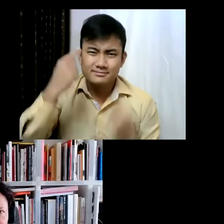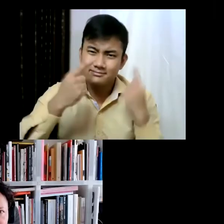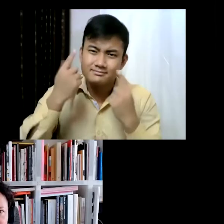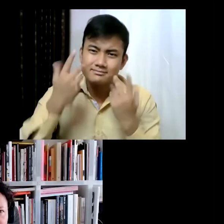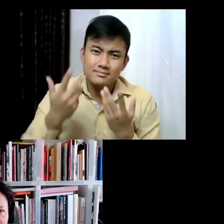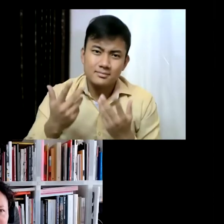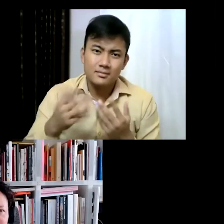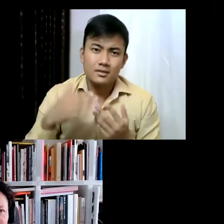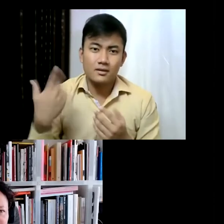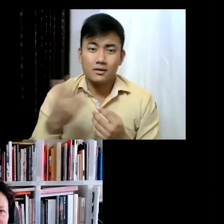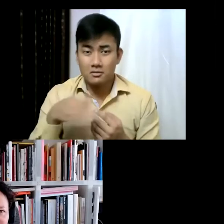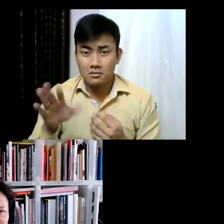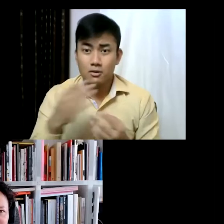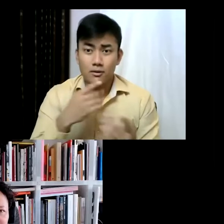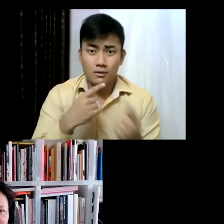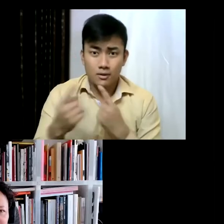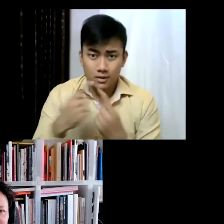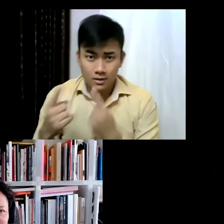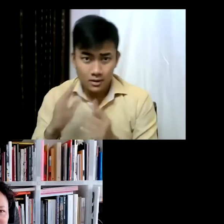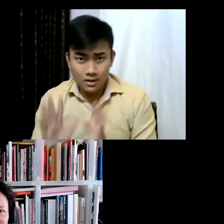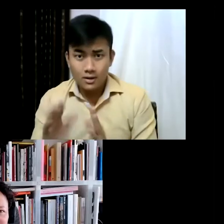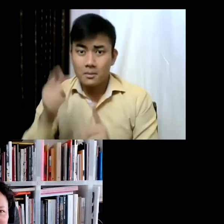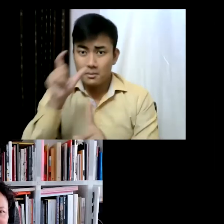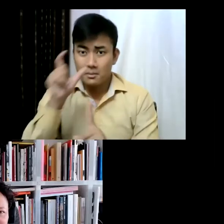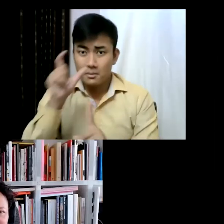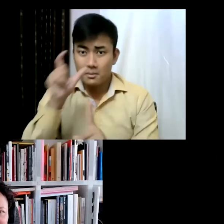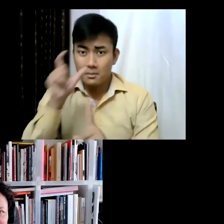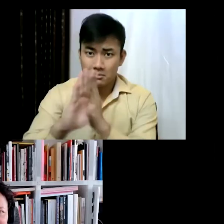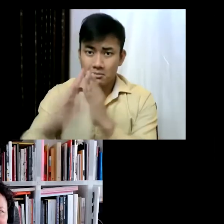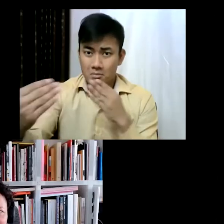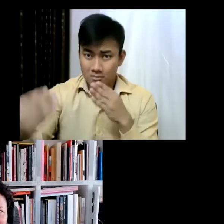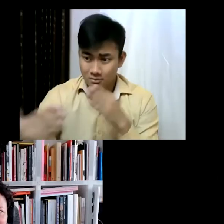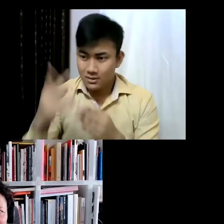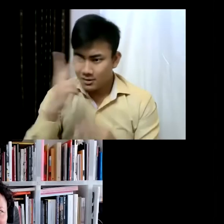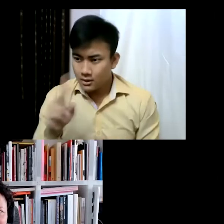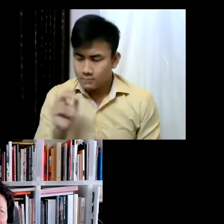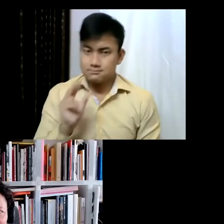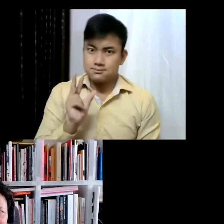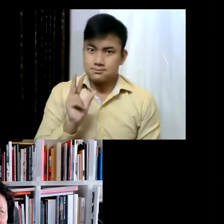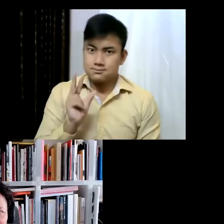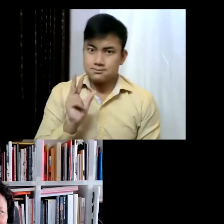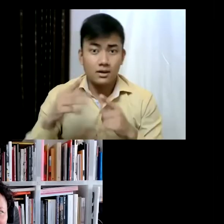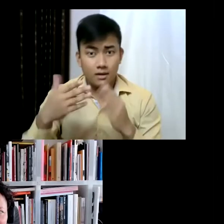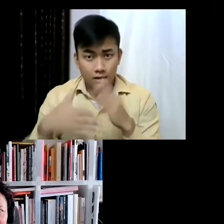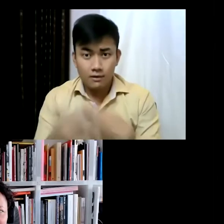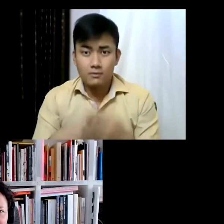conversations that you have... that you have in person and things that you stumble on, but it's great to hear that you're able to overcome that and manage to go through,